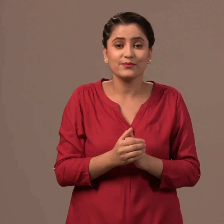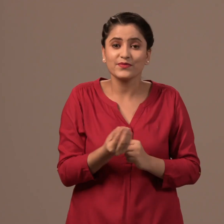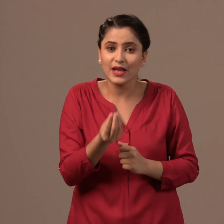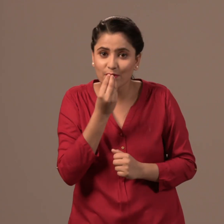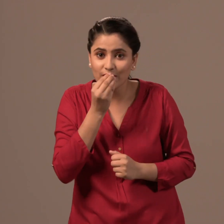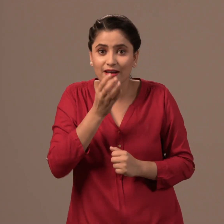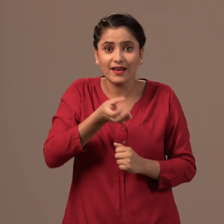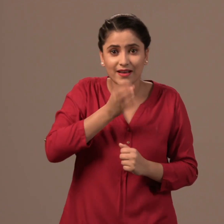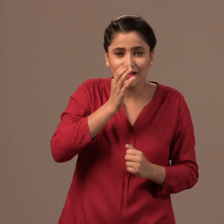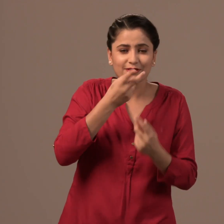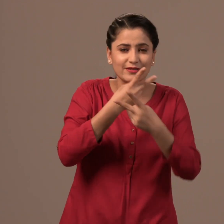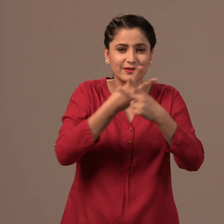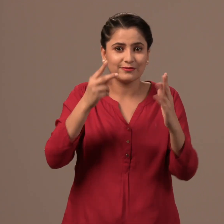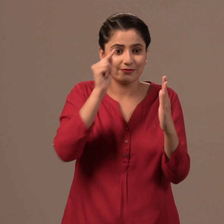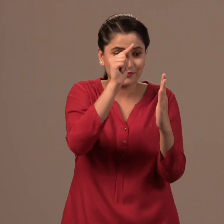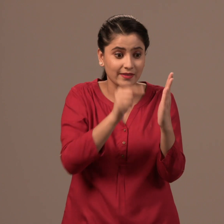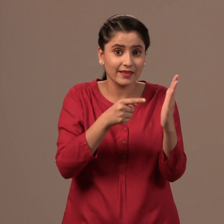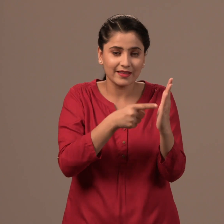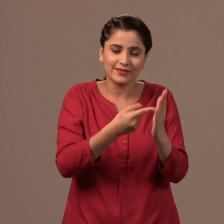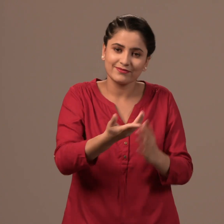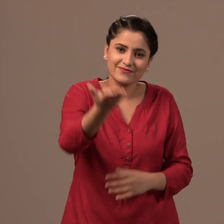The Food menu is,